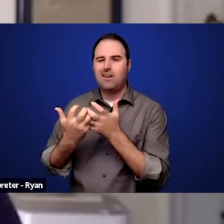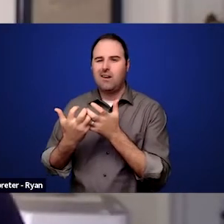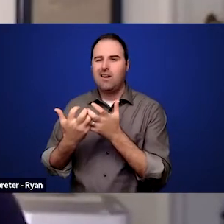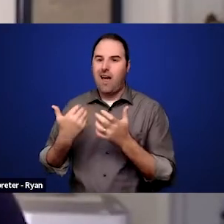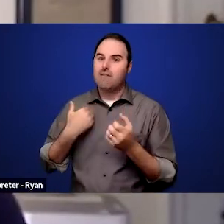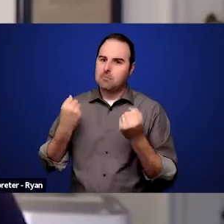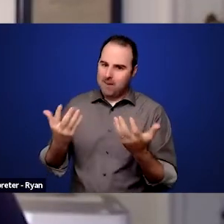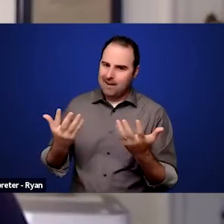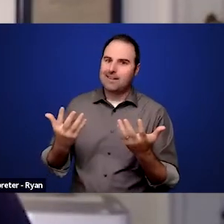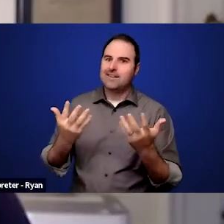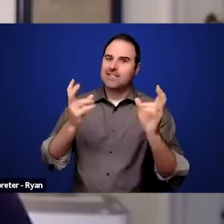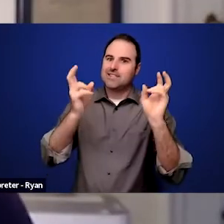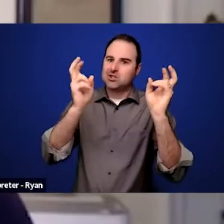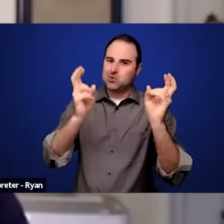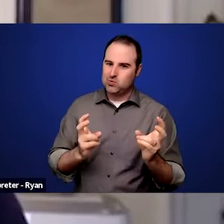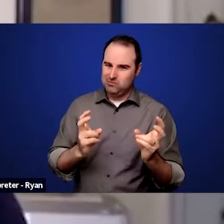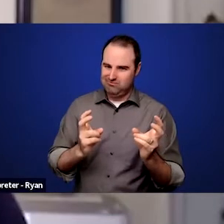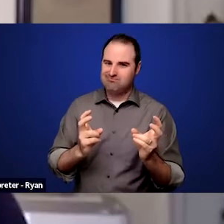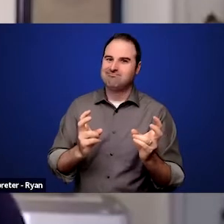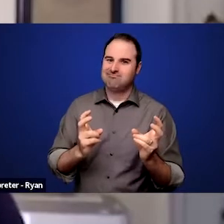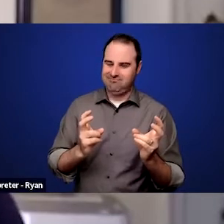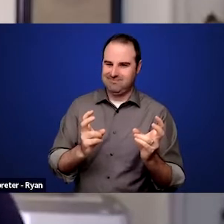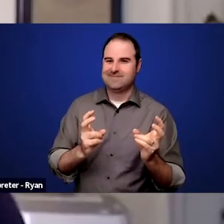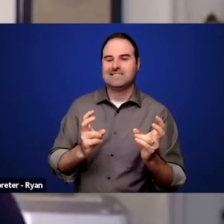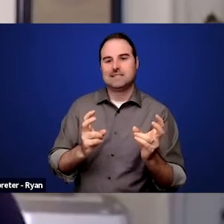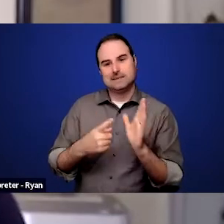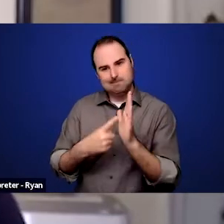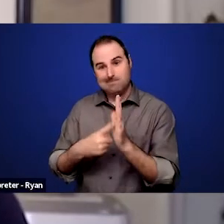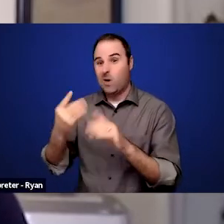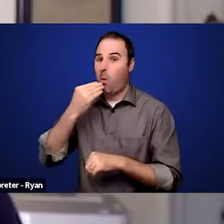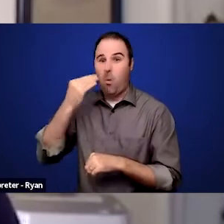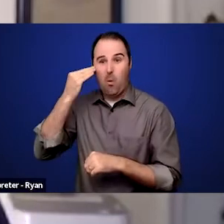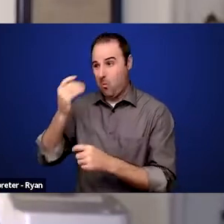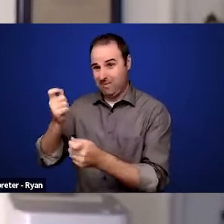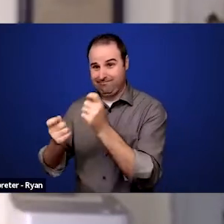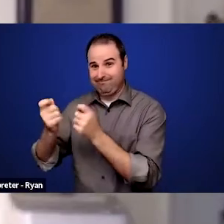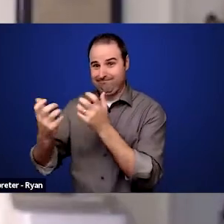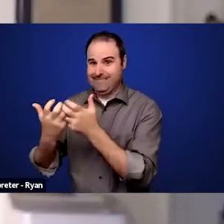to get their accommodations at home and that companies really need to look at, for example,